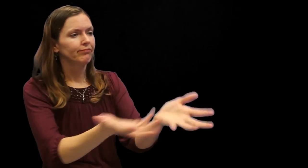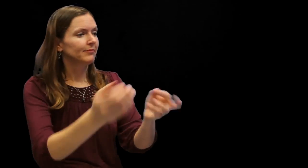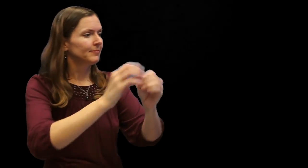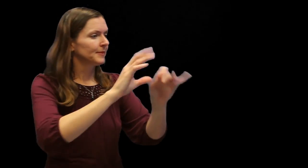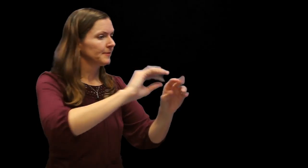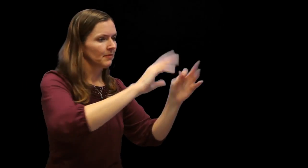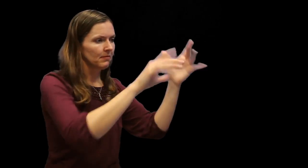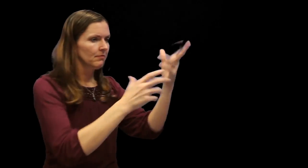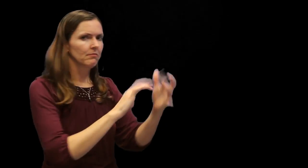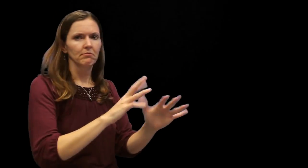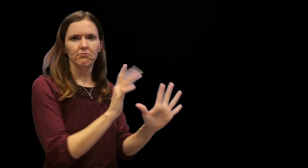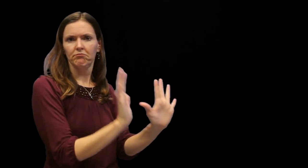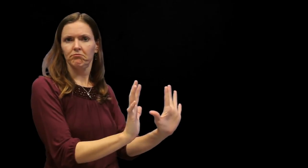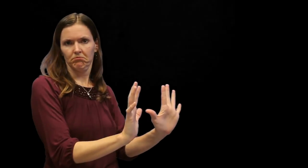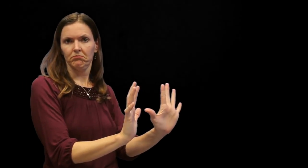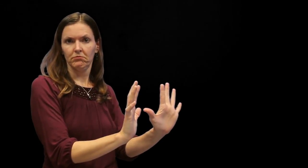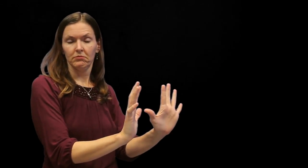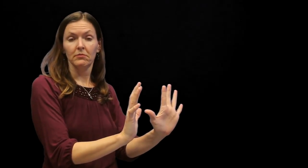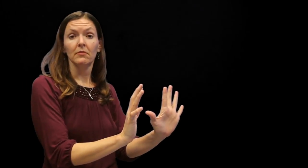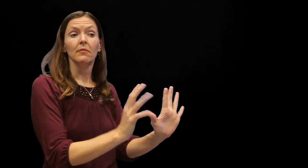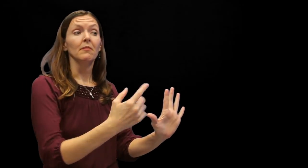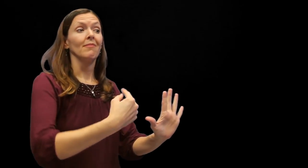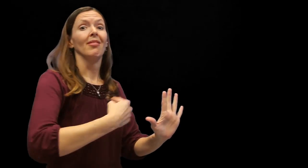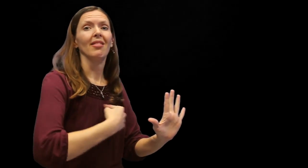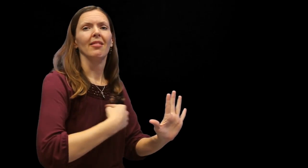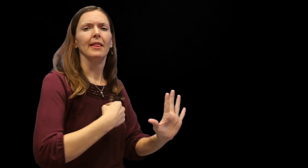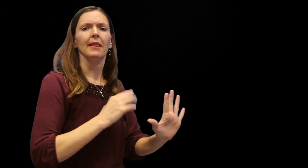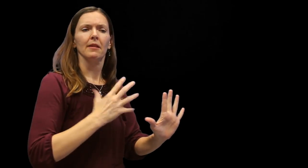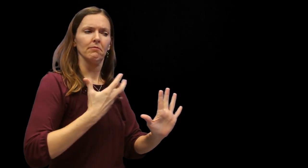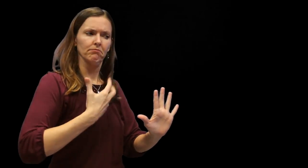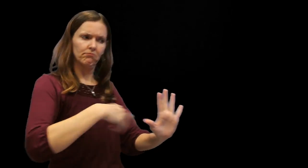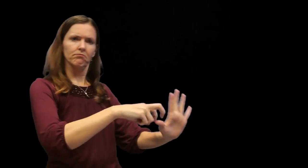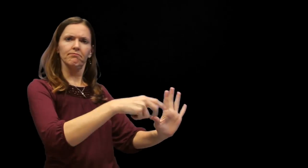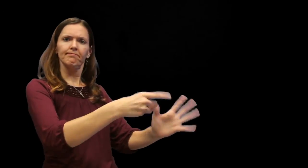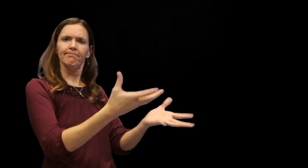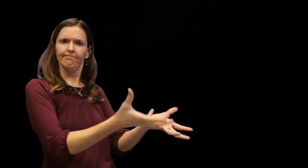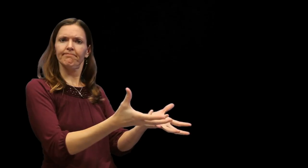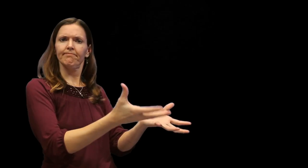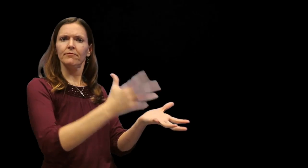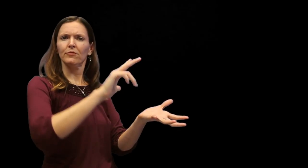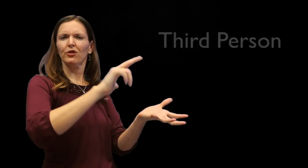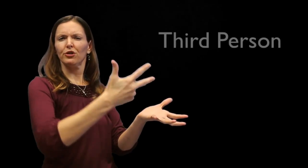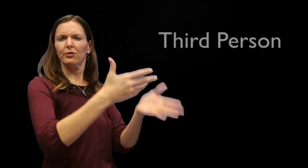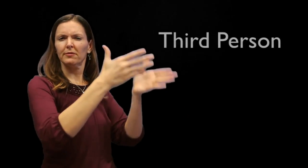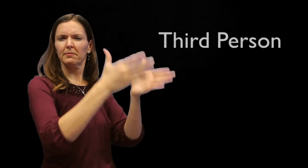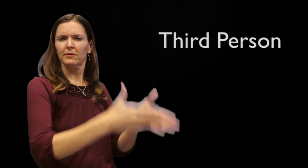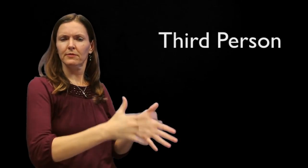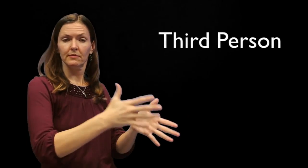other, including how ideas influence each other and more. Third person pronouns are used instead.